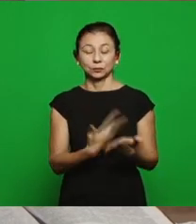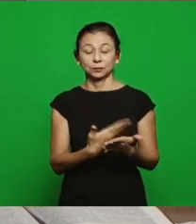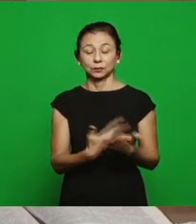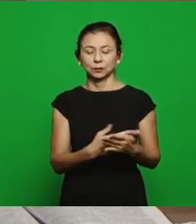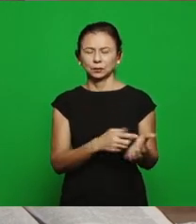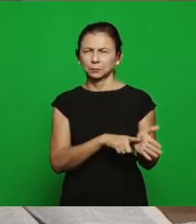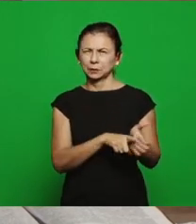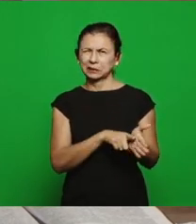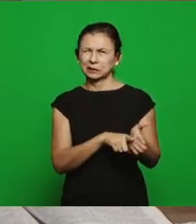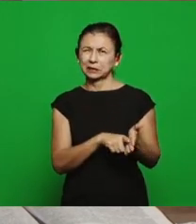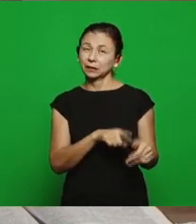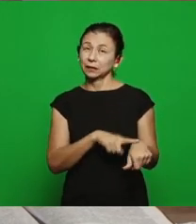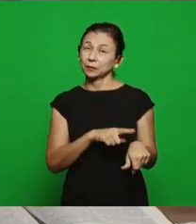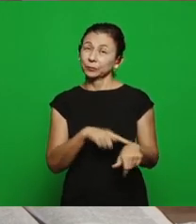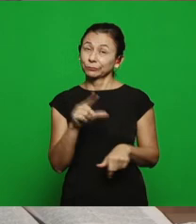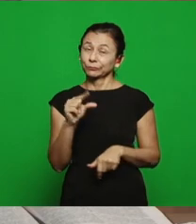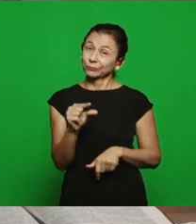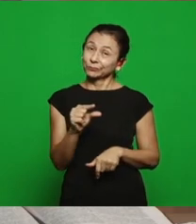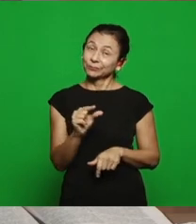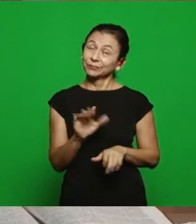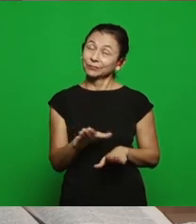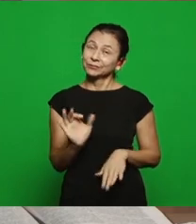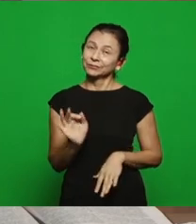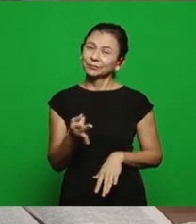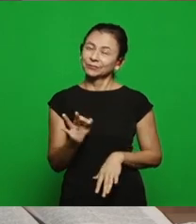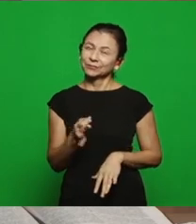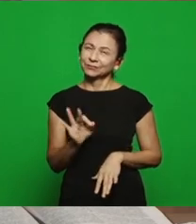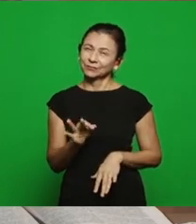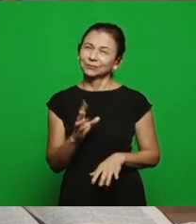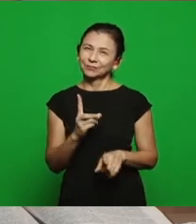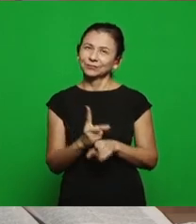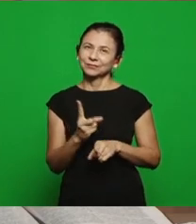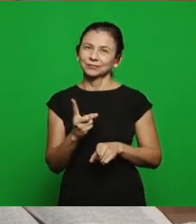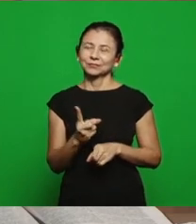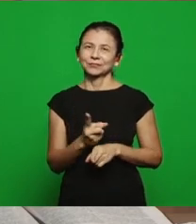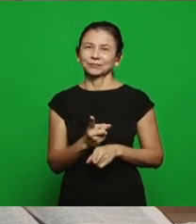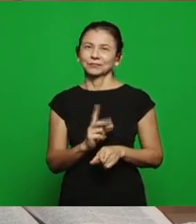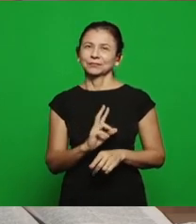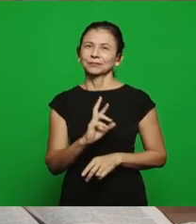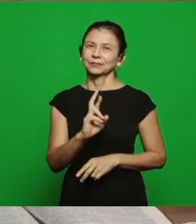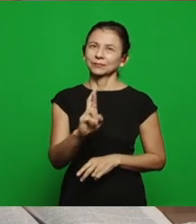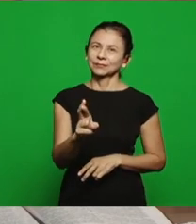shorter time, but for sure the brethren found something that will match